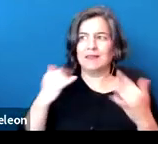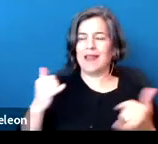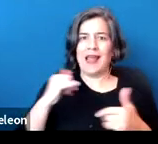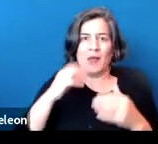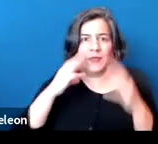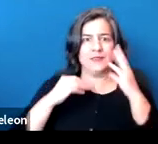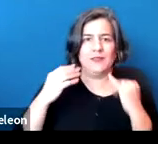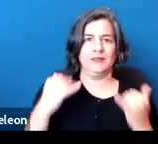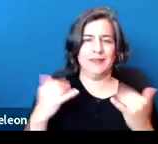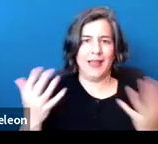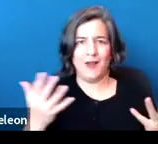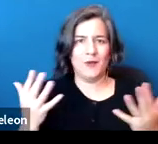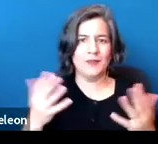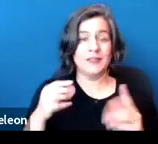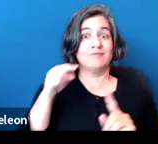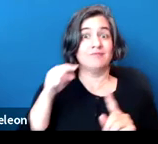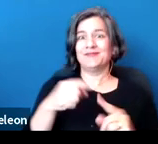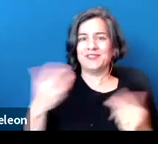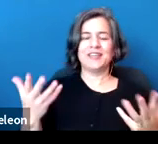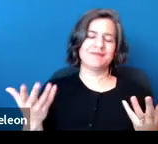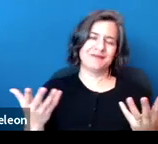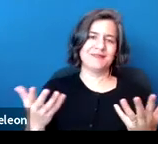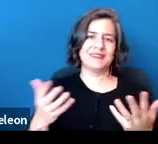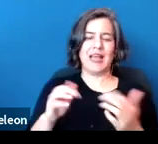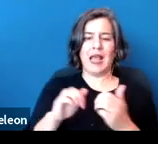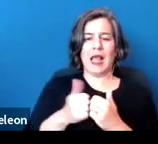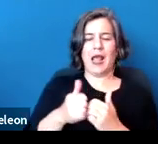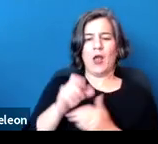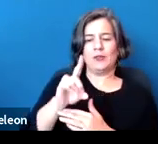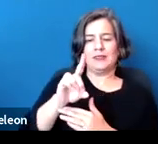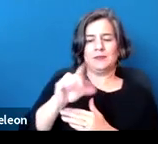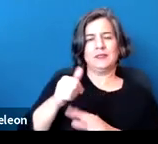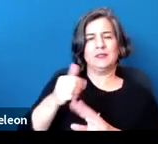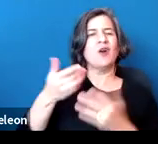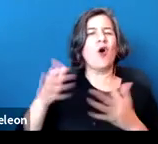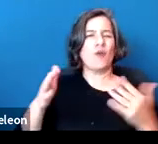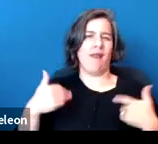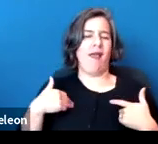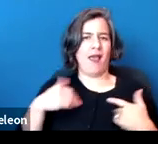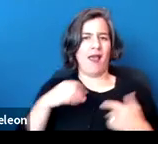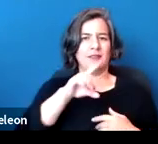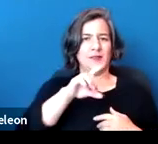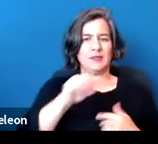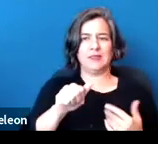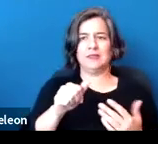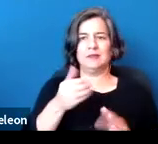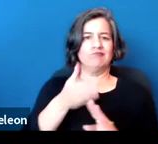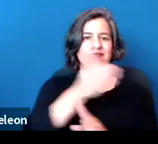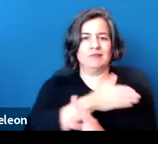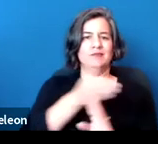and that is this issue of how preexisting disabilities, disabilities that predate the pandemic,